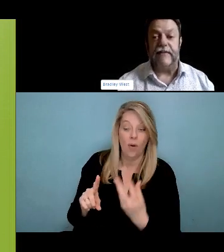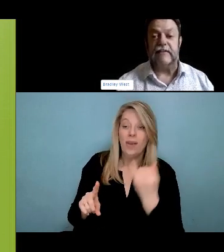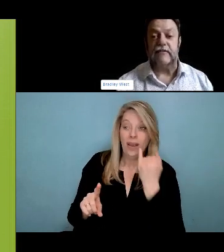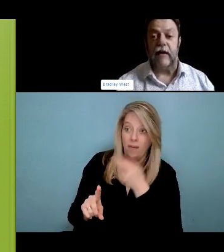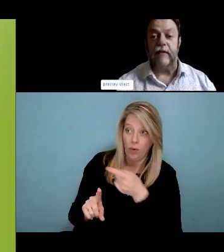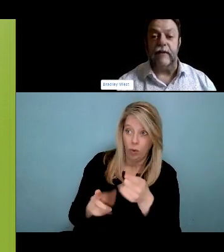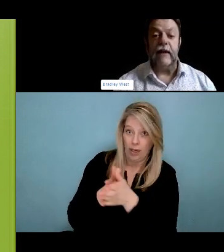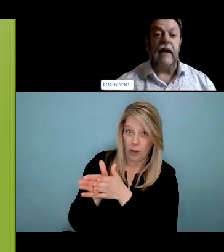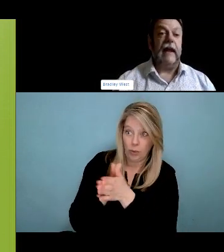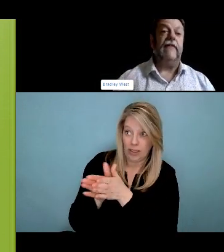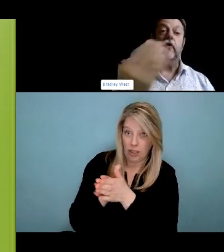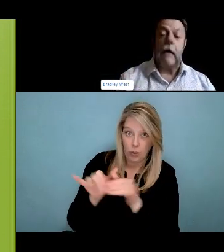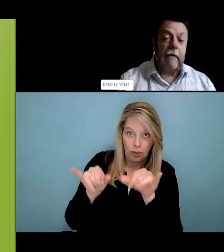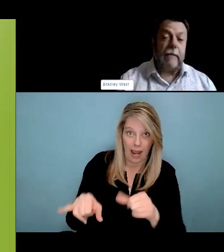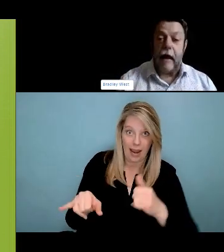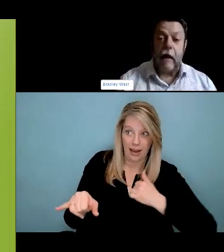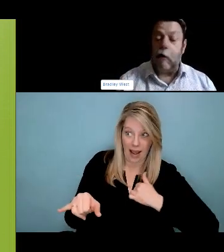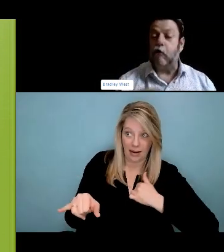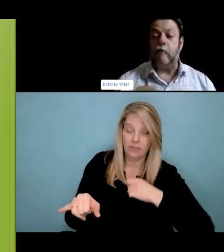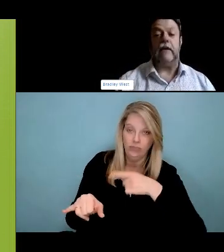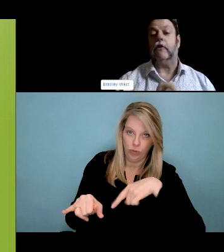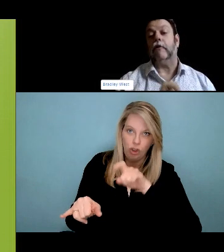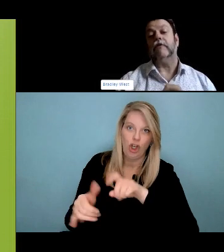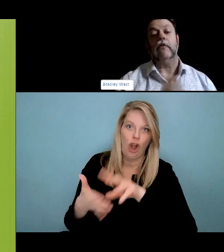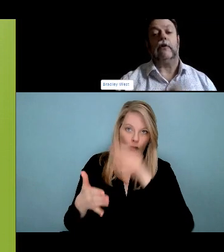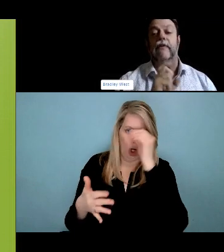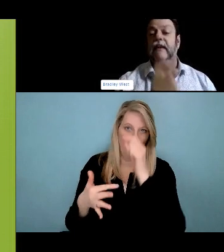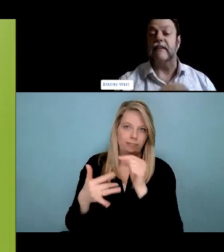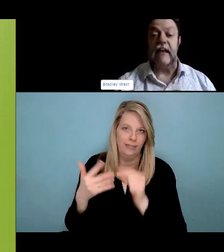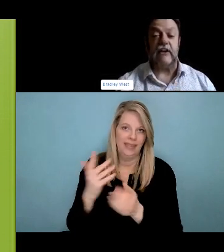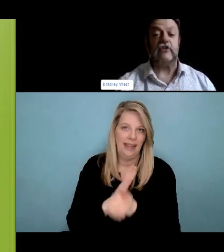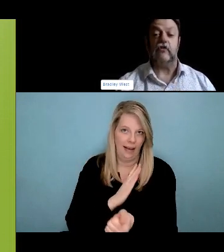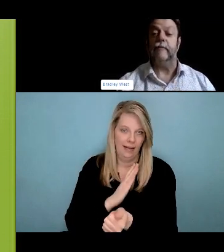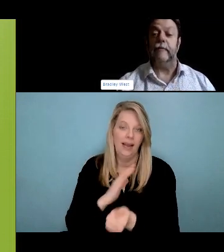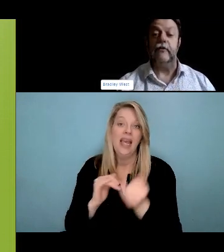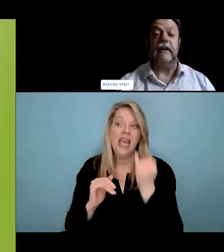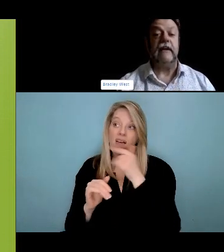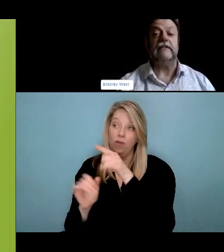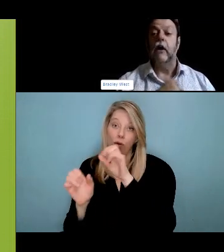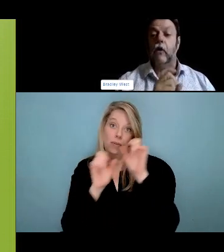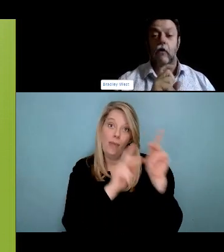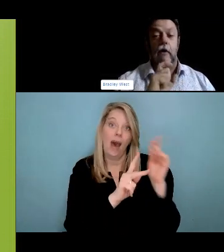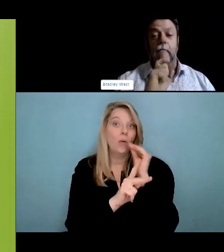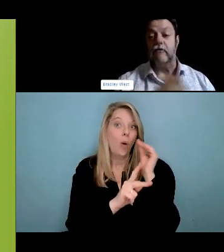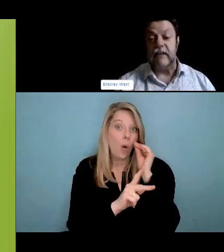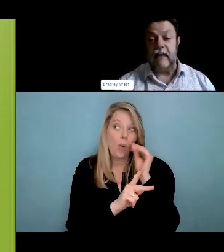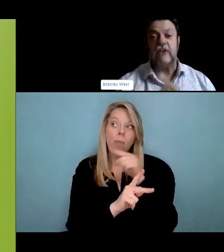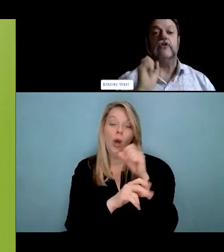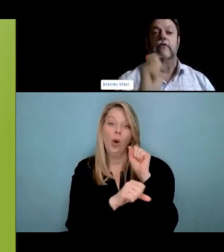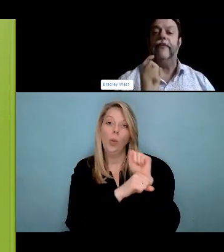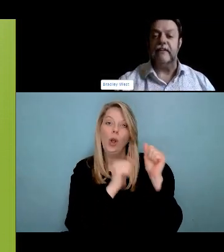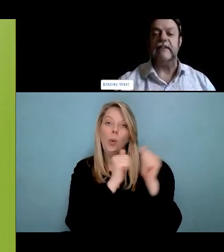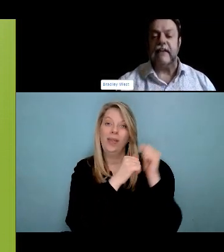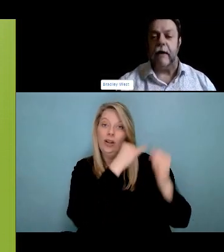quite sick. So really important for us to think about the cost effectiveness I guess of harm reduction strategies. I guess of harm reduction strategies as well.